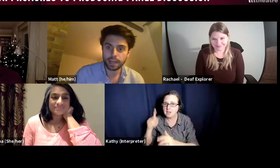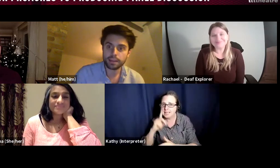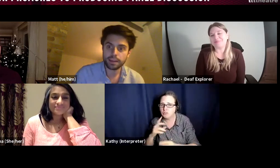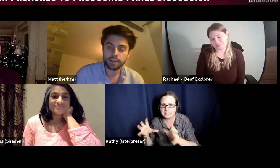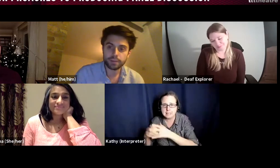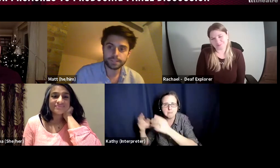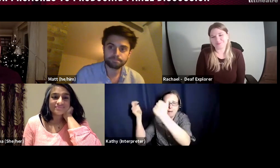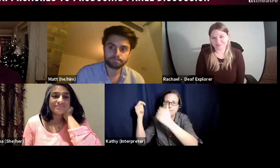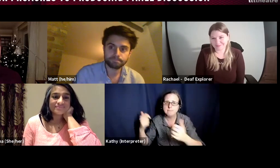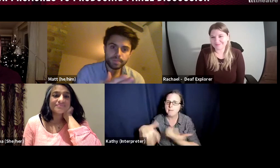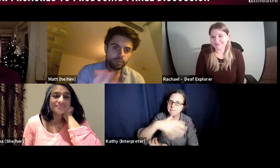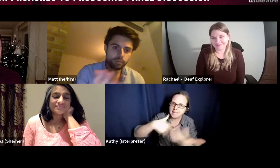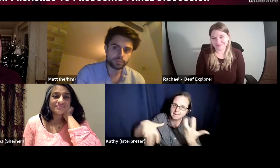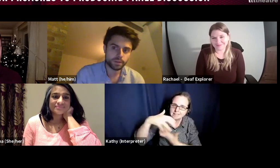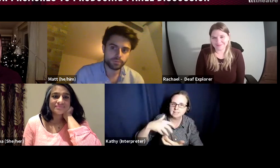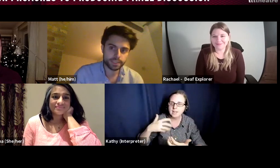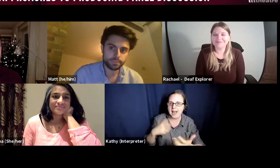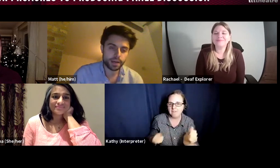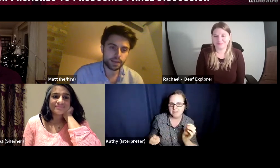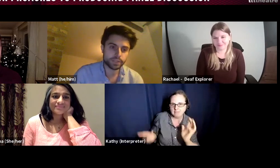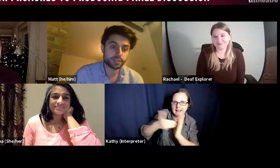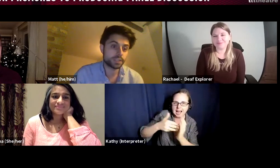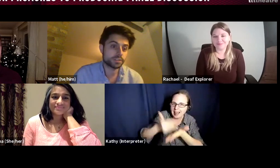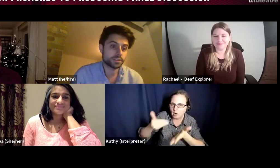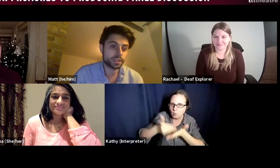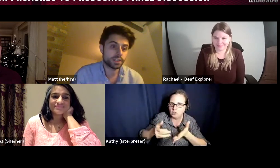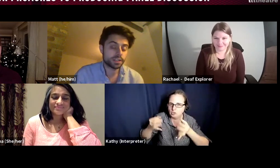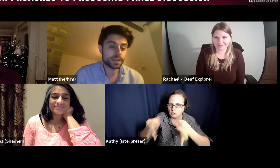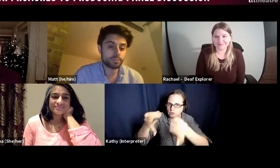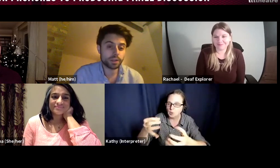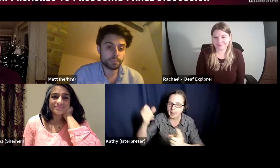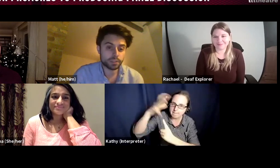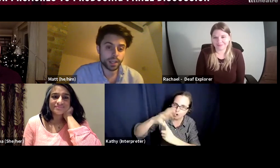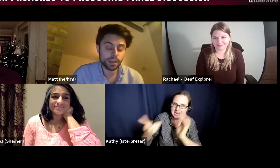think having, we've talked already about having contingency, some extra money in the budget,